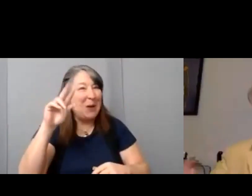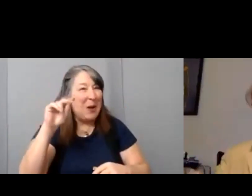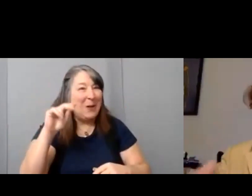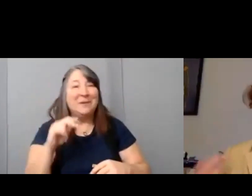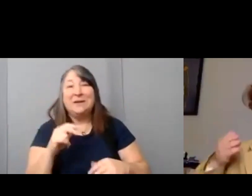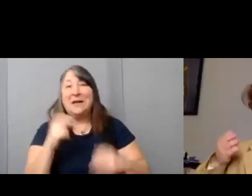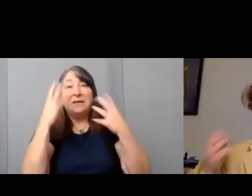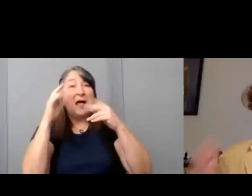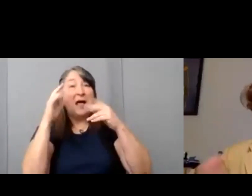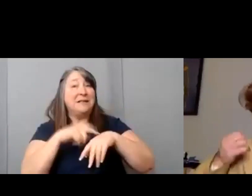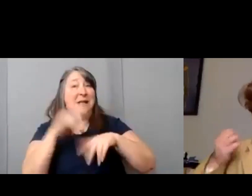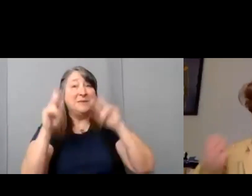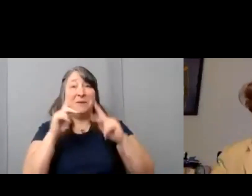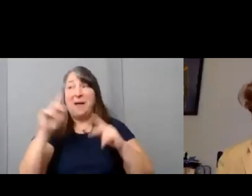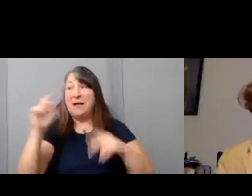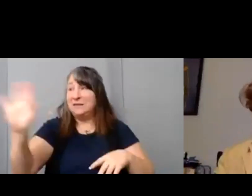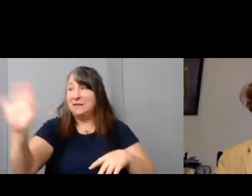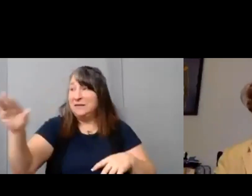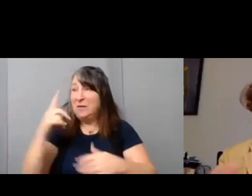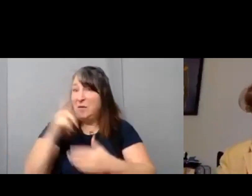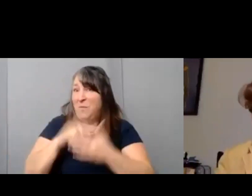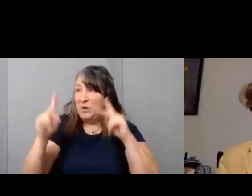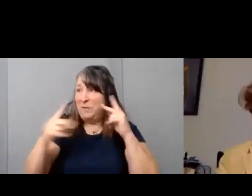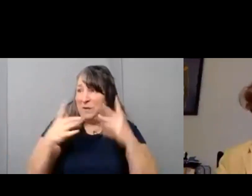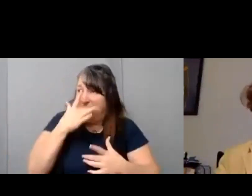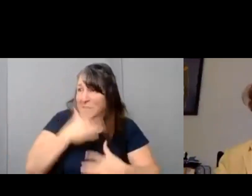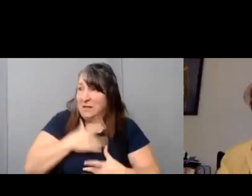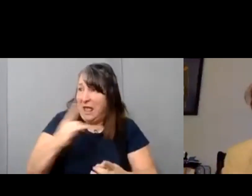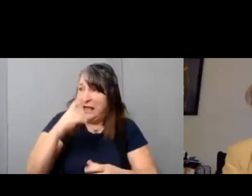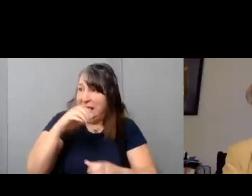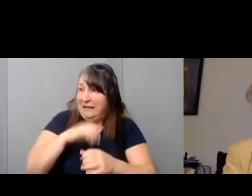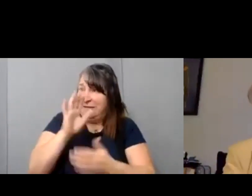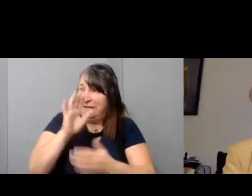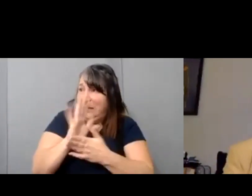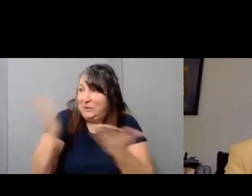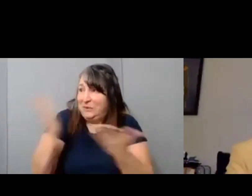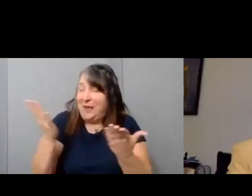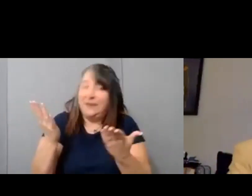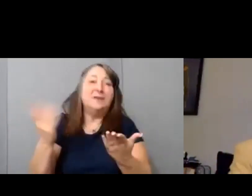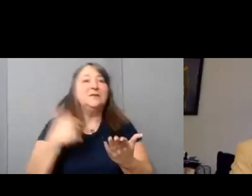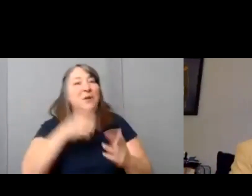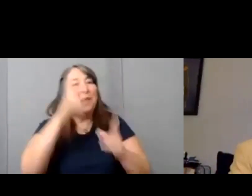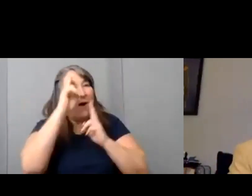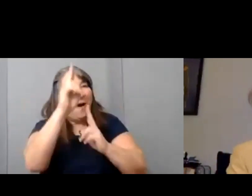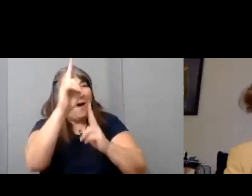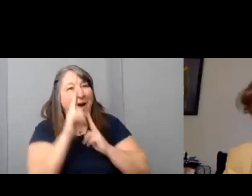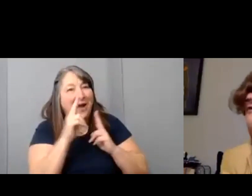people ask well what what do people like in the films? And so we are so honored we have uh some judges